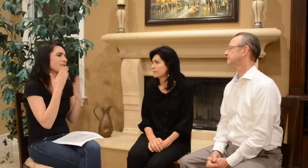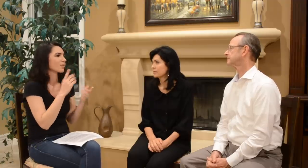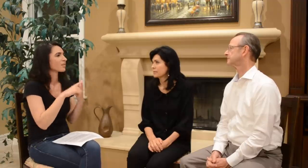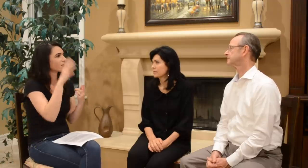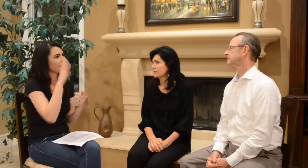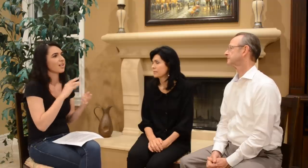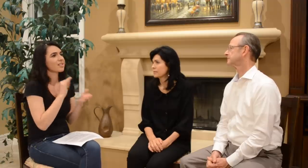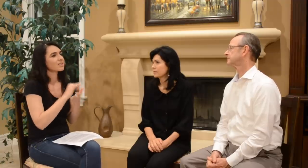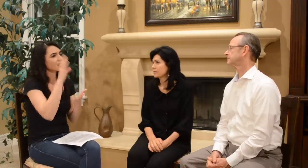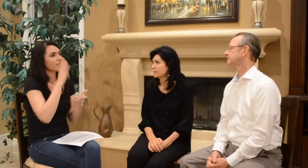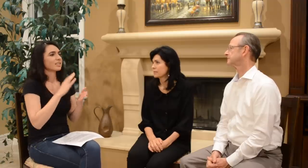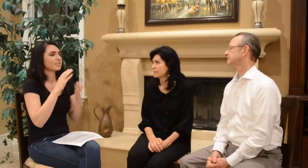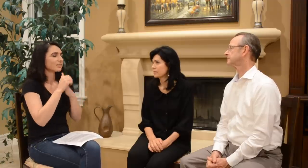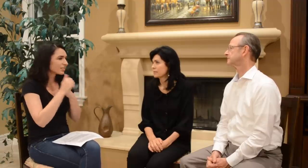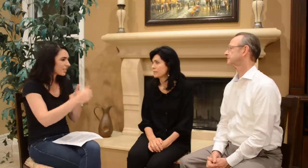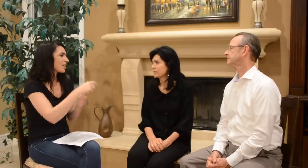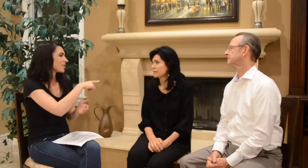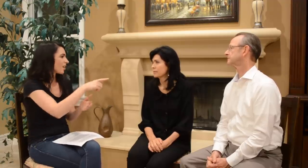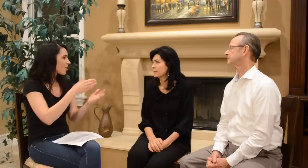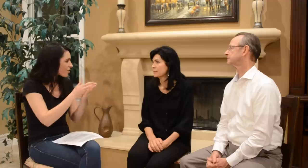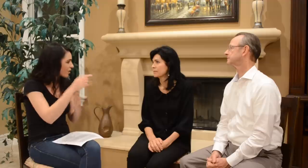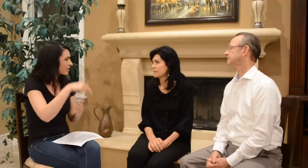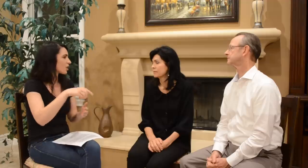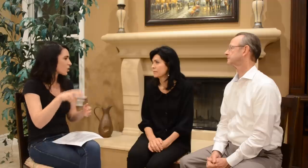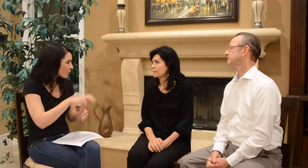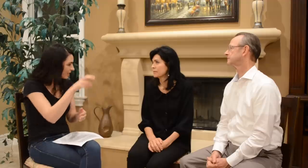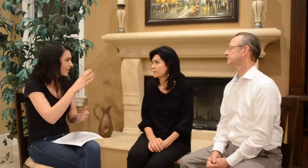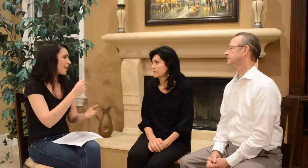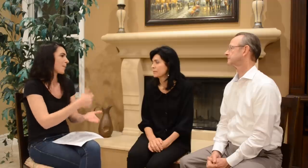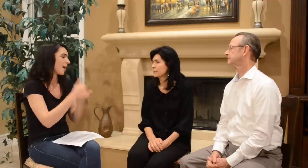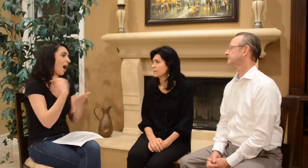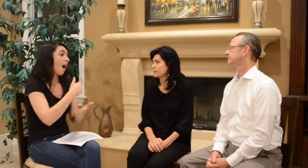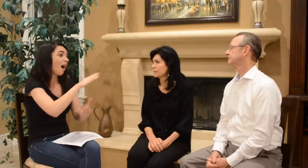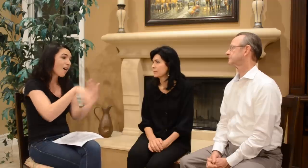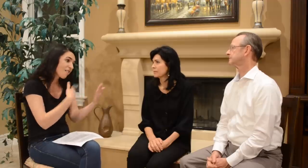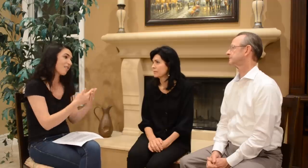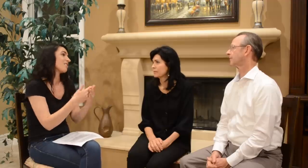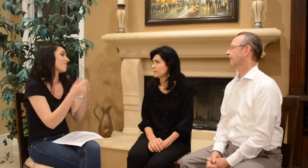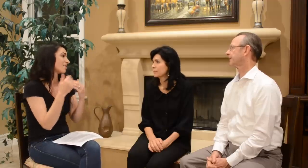I’m very thankful to God that He led you two through this journey and helped all of us.